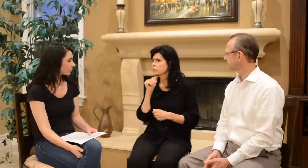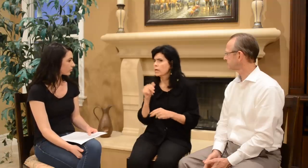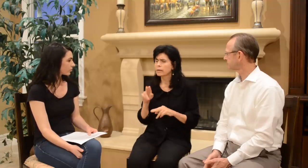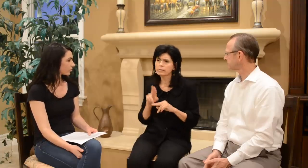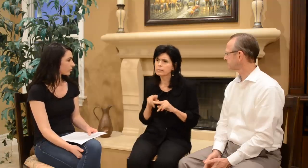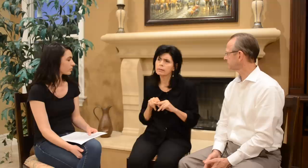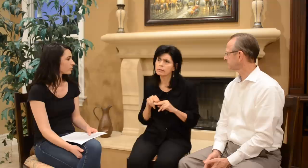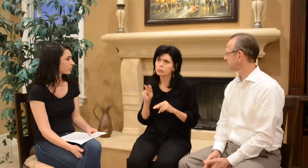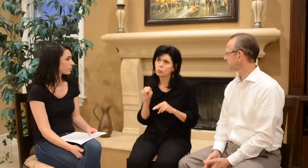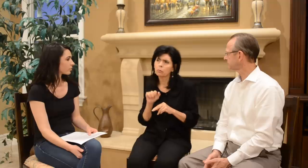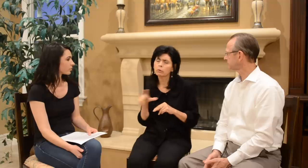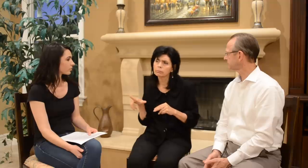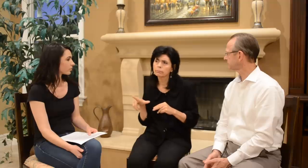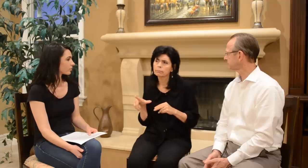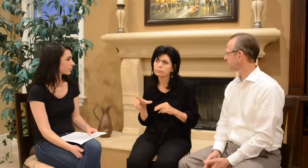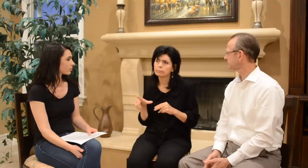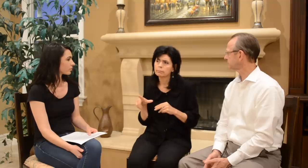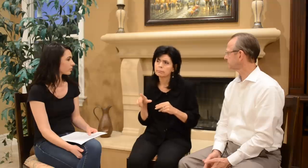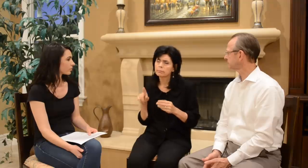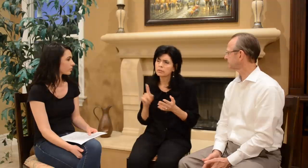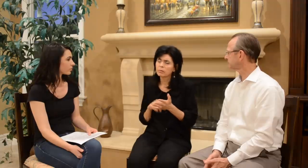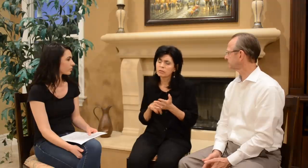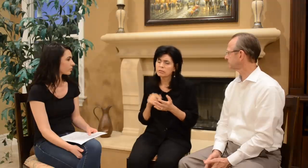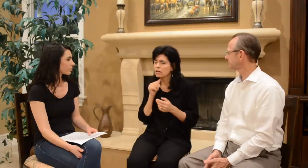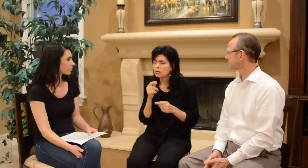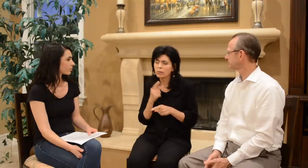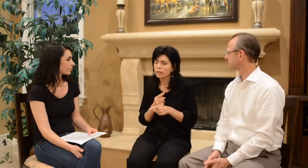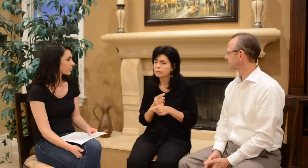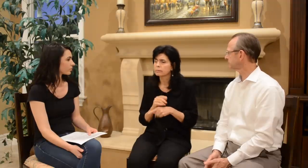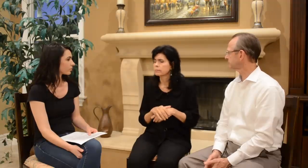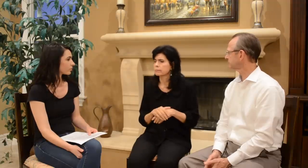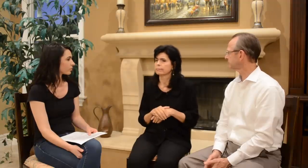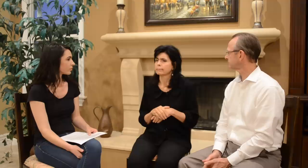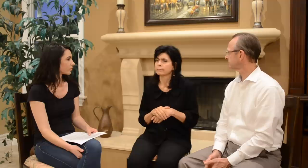and she is not sitting normal. Something is not right.